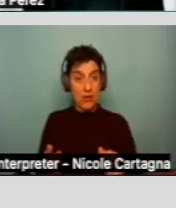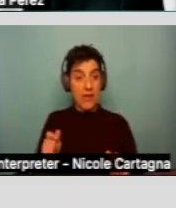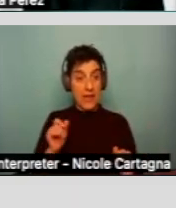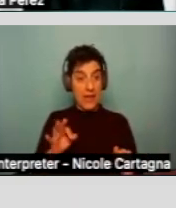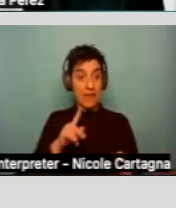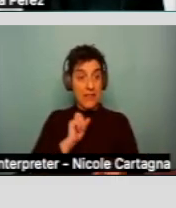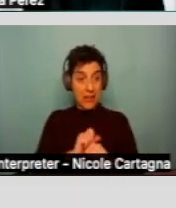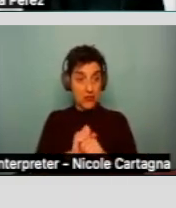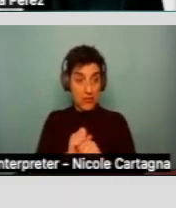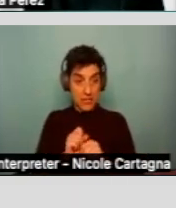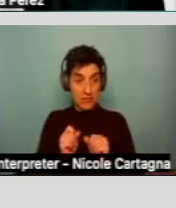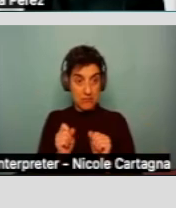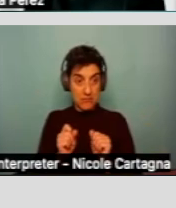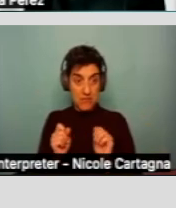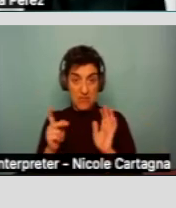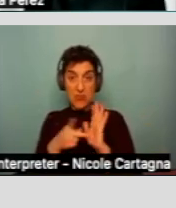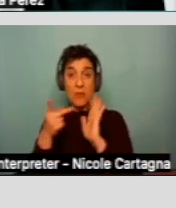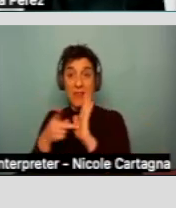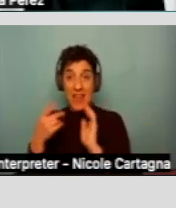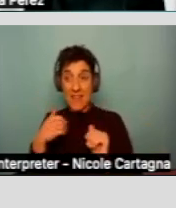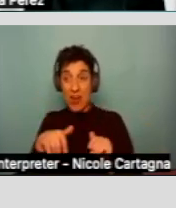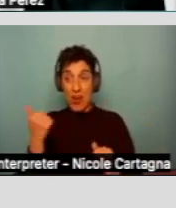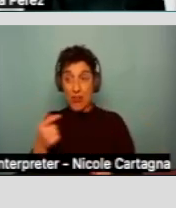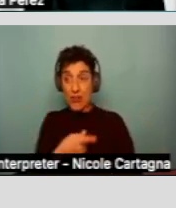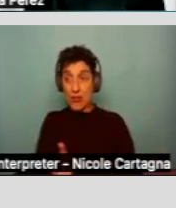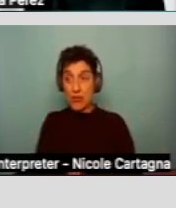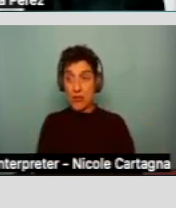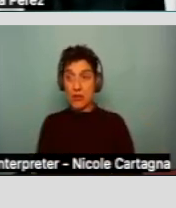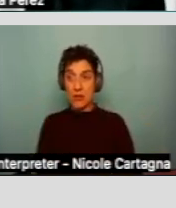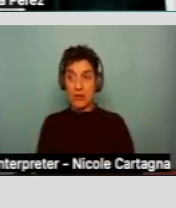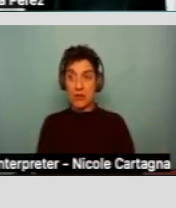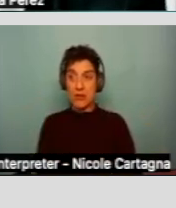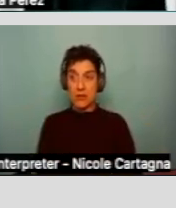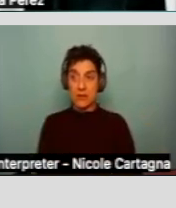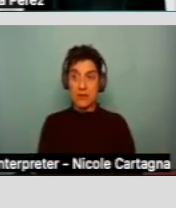Next slide, please.